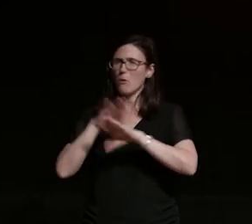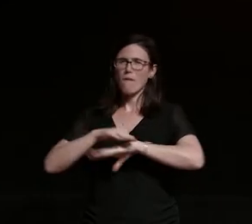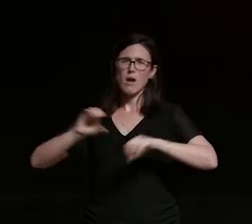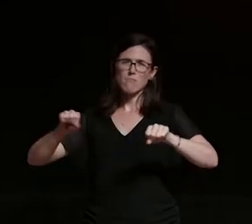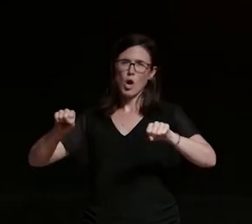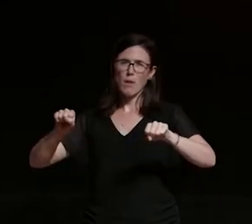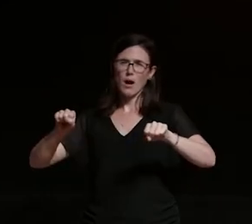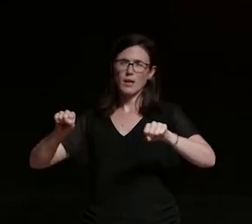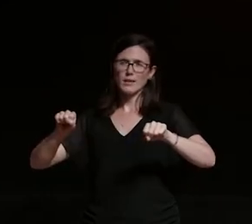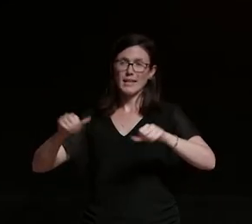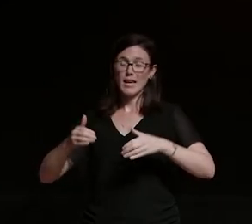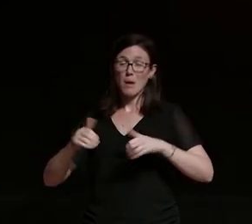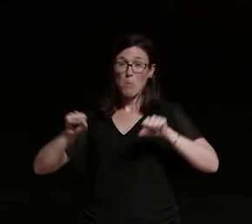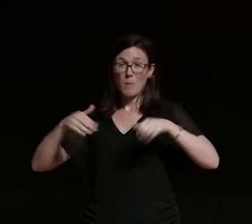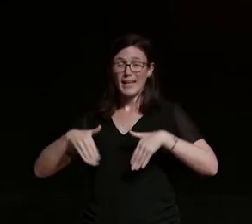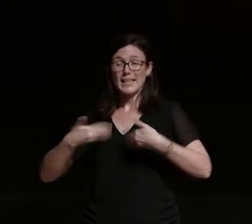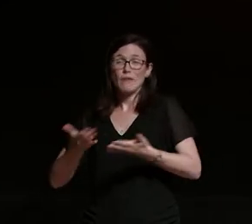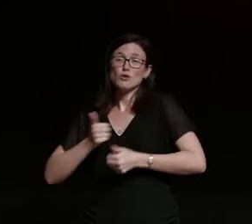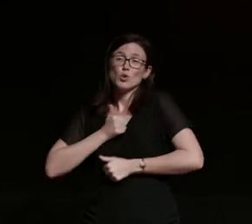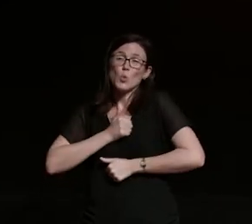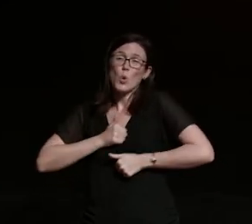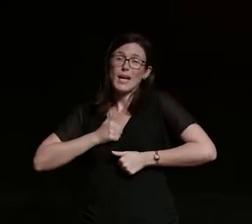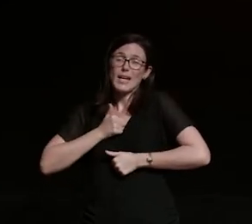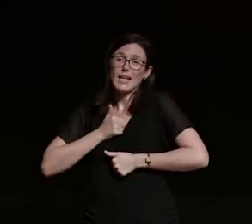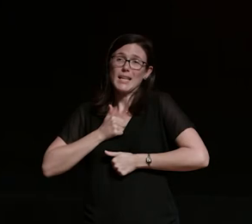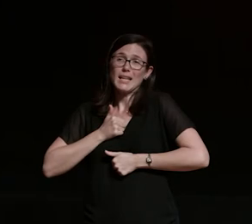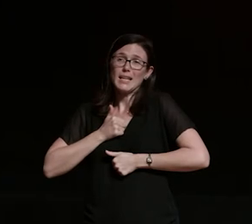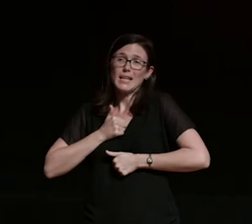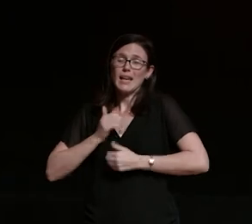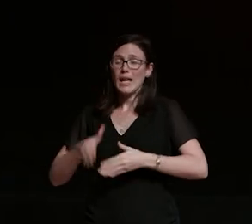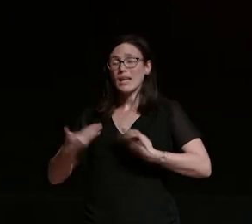so much joy so much relief and i think so much escapism